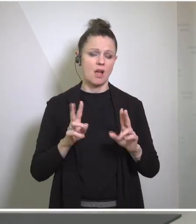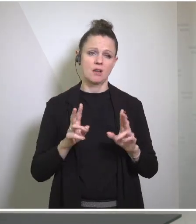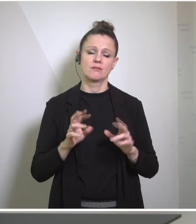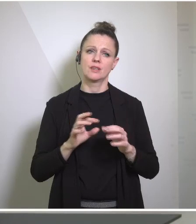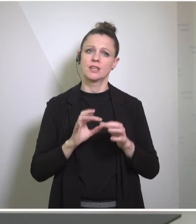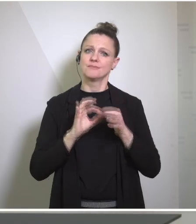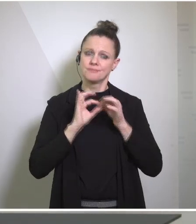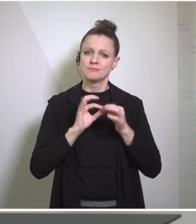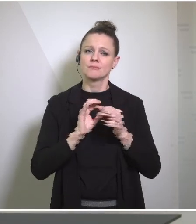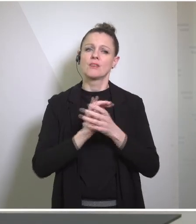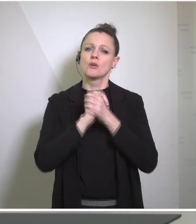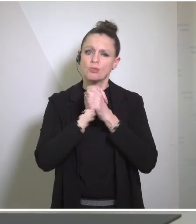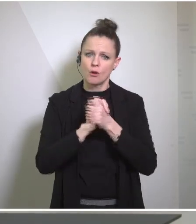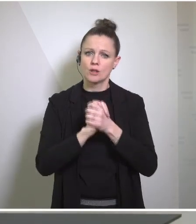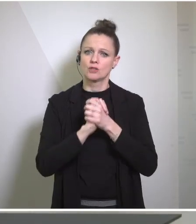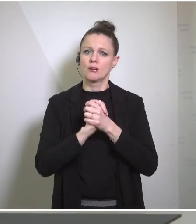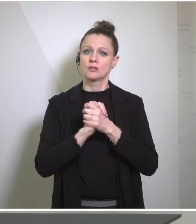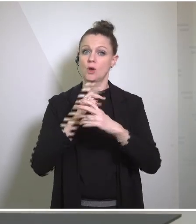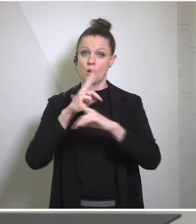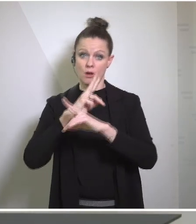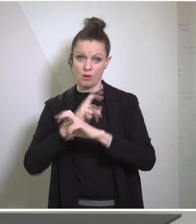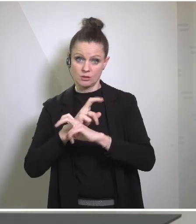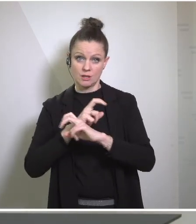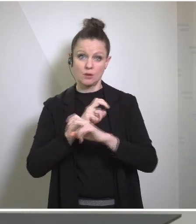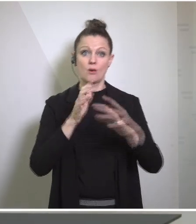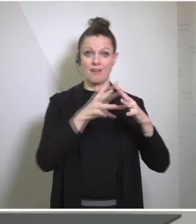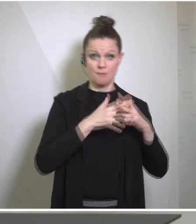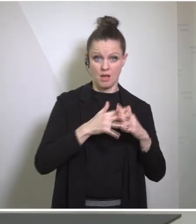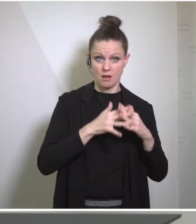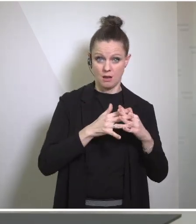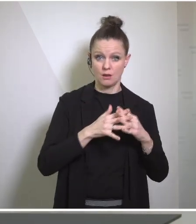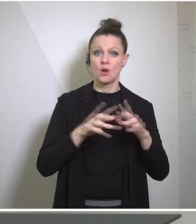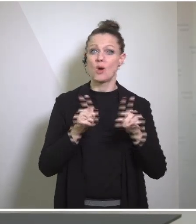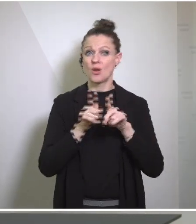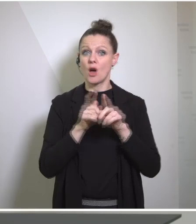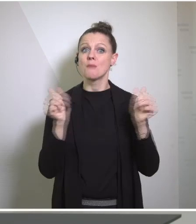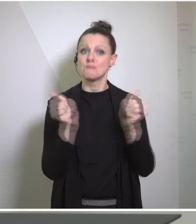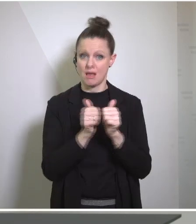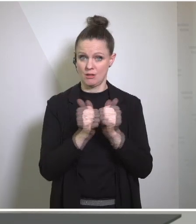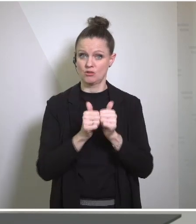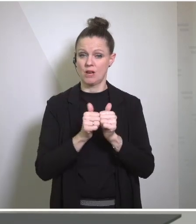for the friendship between Austria and the United States and the partnership between our countries,